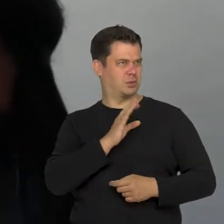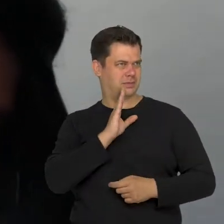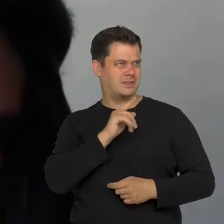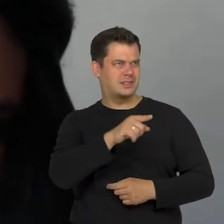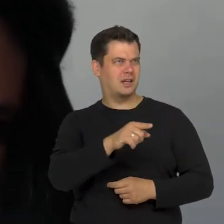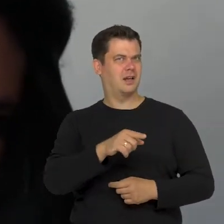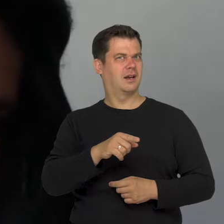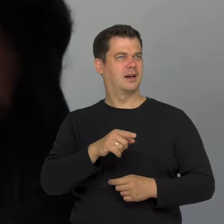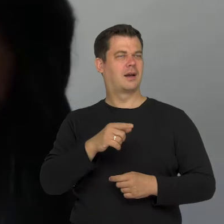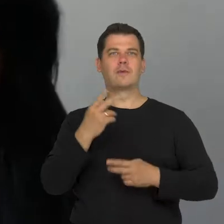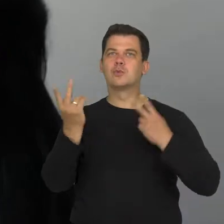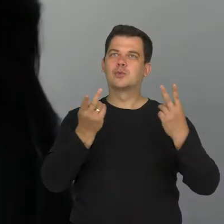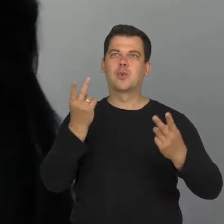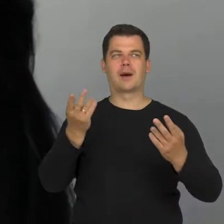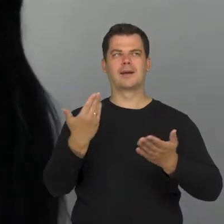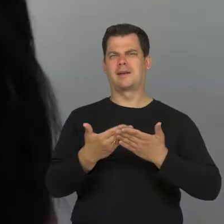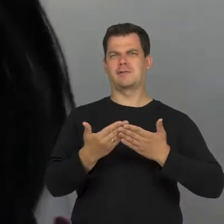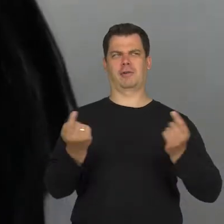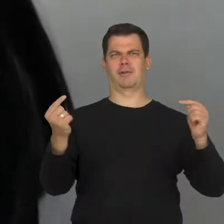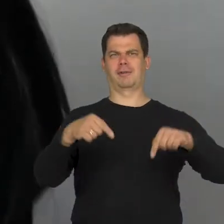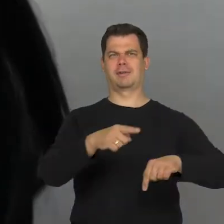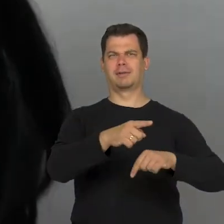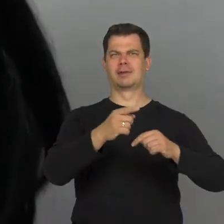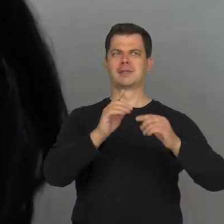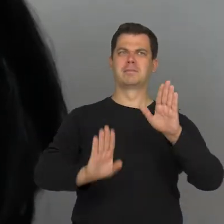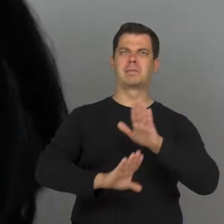They tried to find something in him because within that group